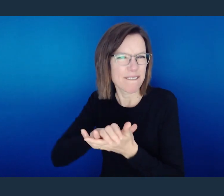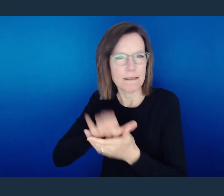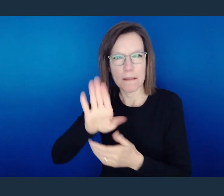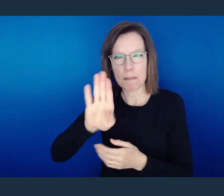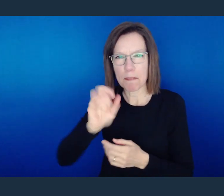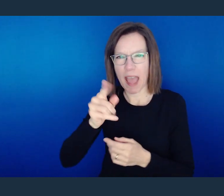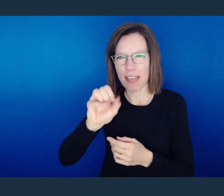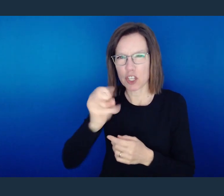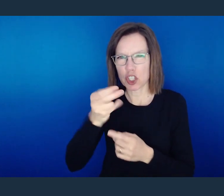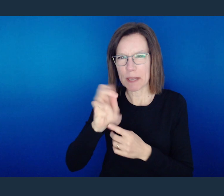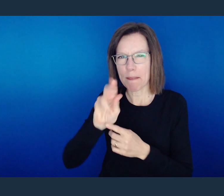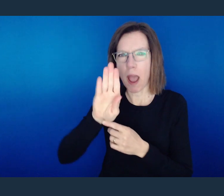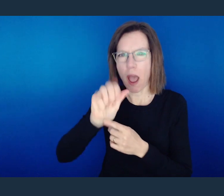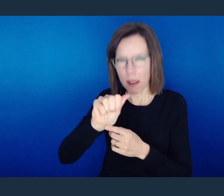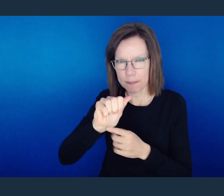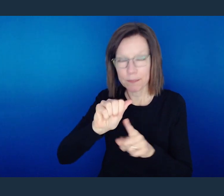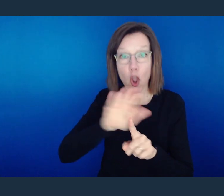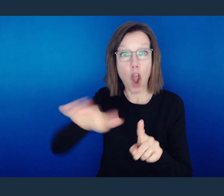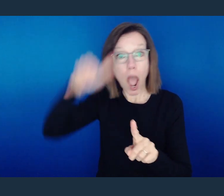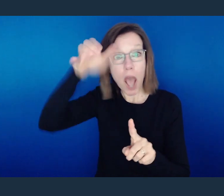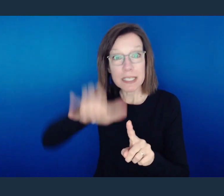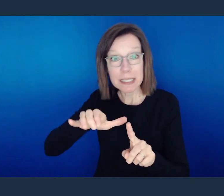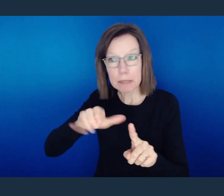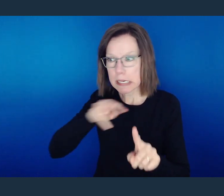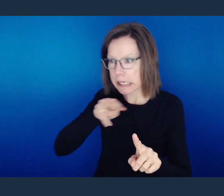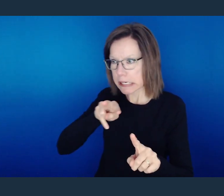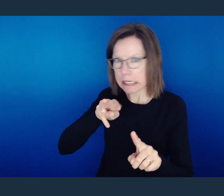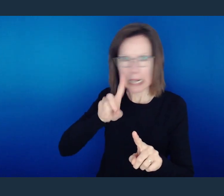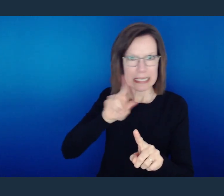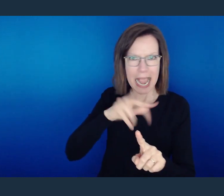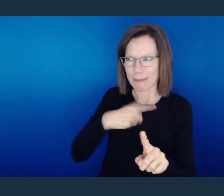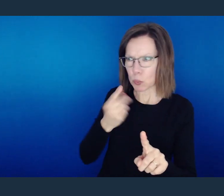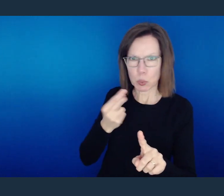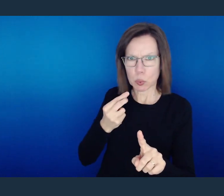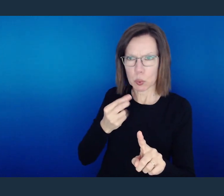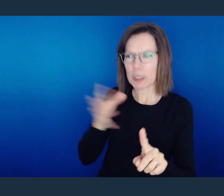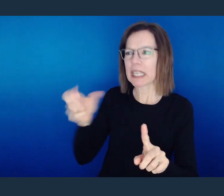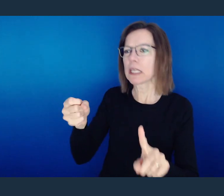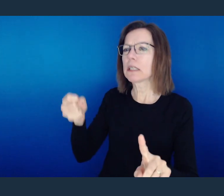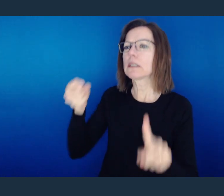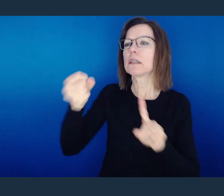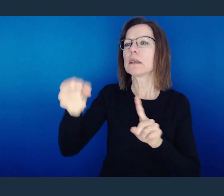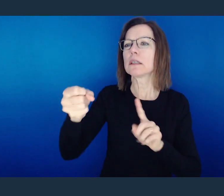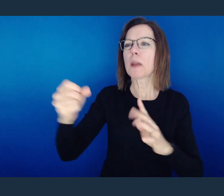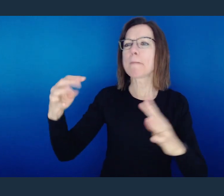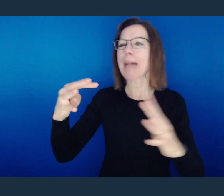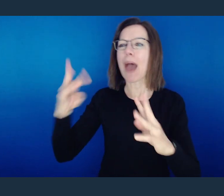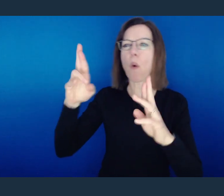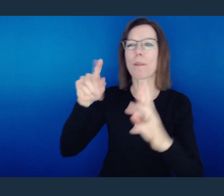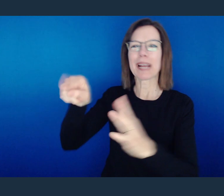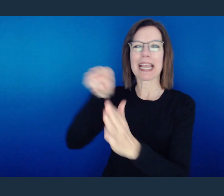And he later goes on to have this man put in a position where he might be killed in battle.